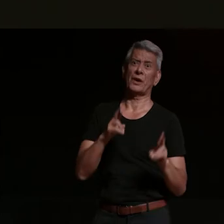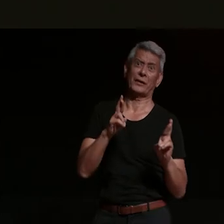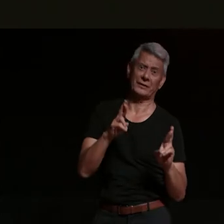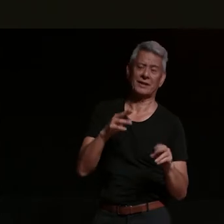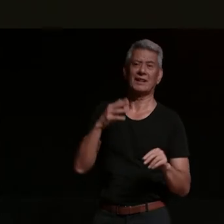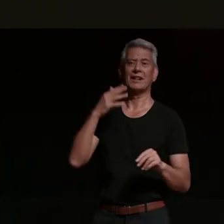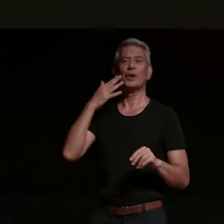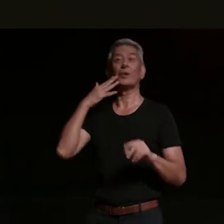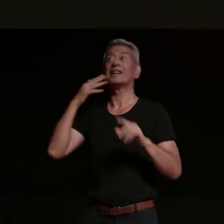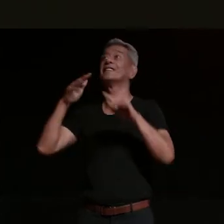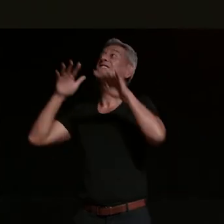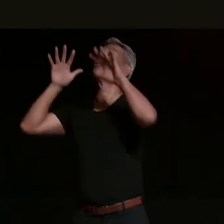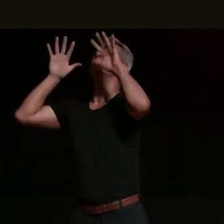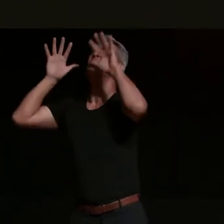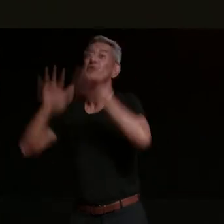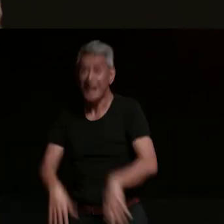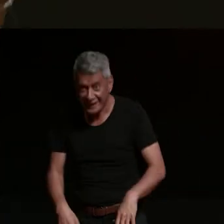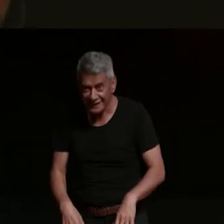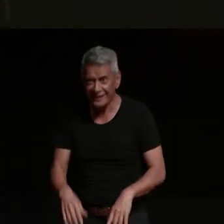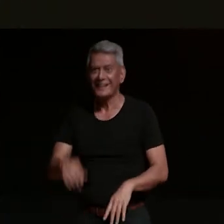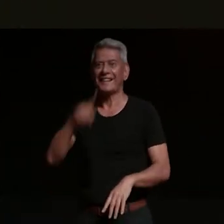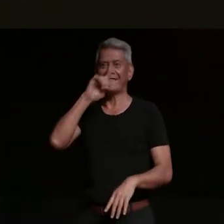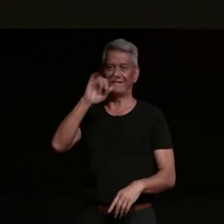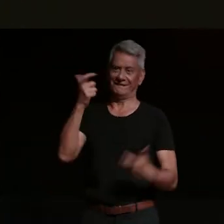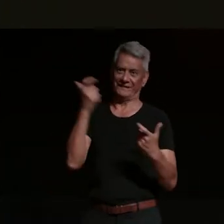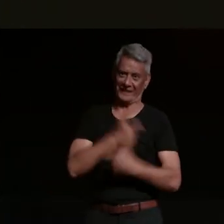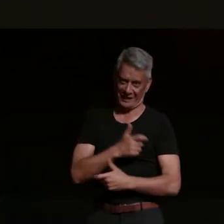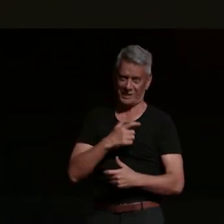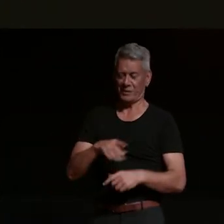funny though because you see people try and throw it out and of course it gets you know it's like